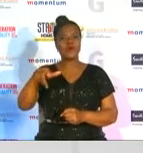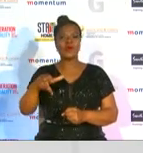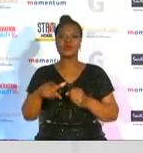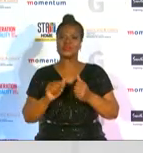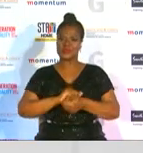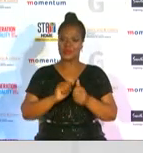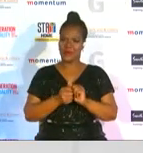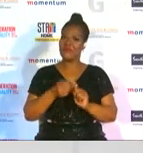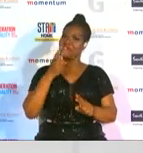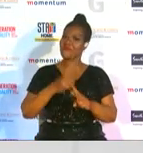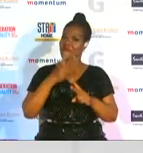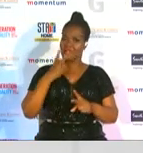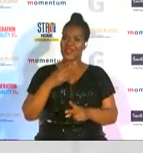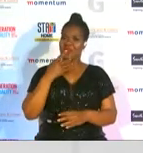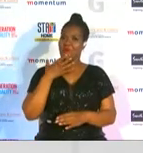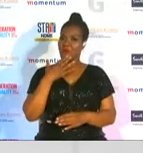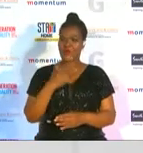finalists for emerging athletes of the year